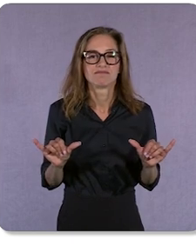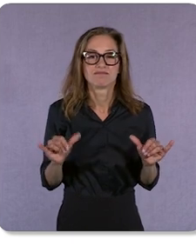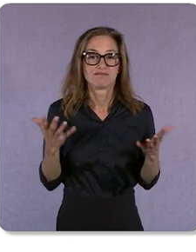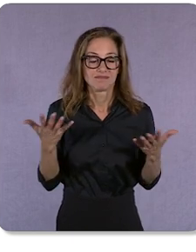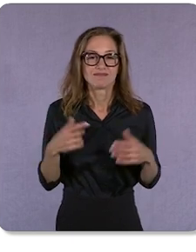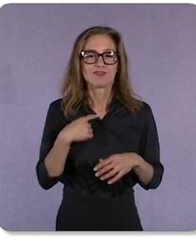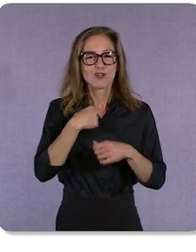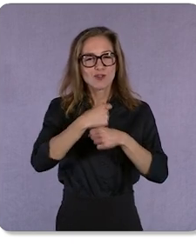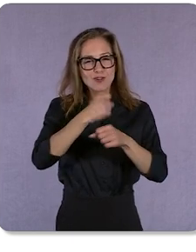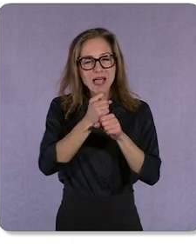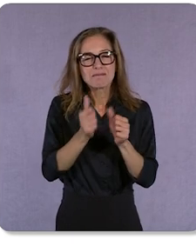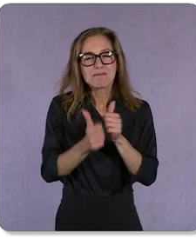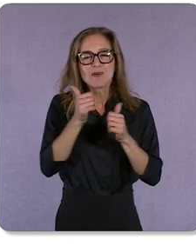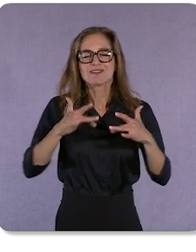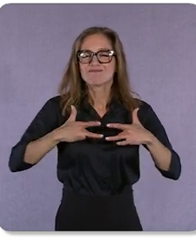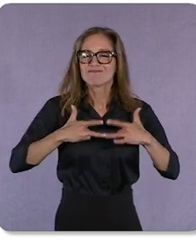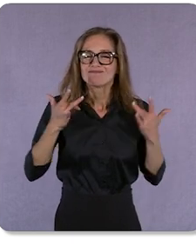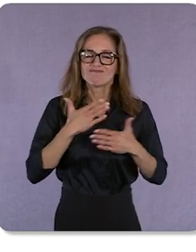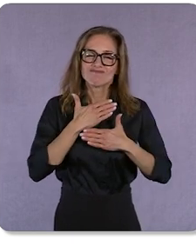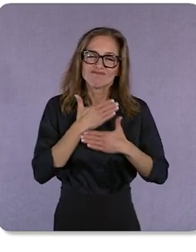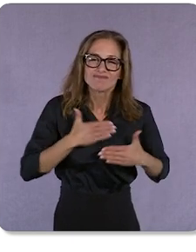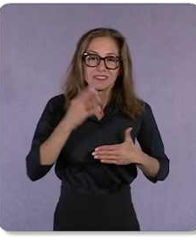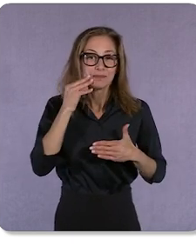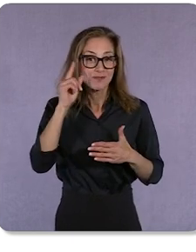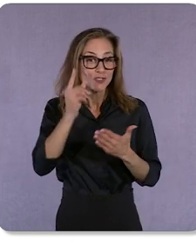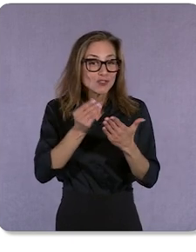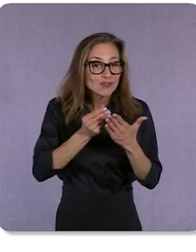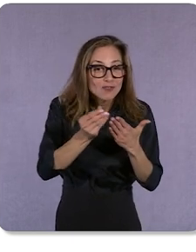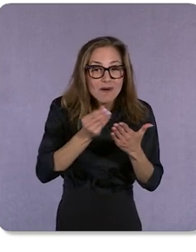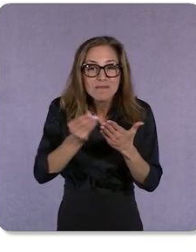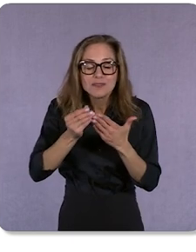to create the most delightful experiences for shoppers, all while helping businesses